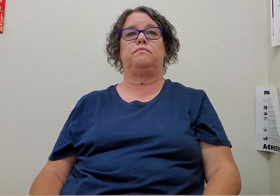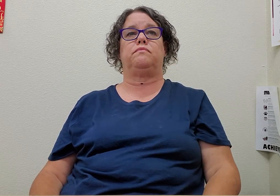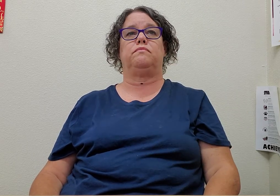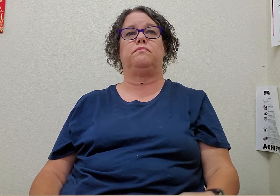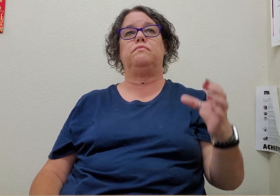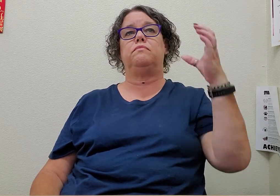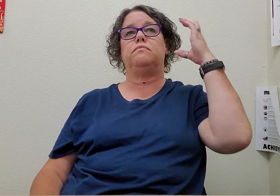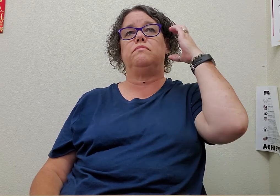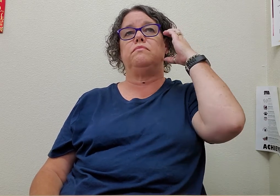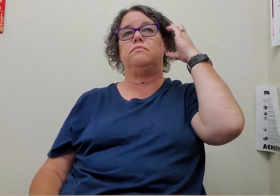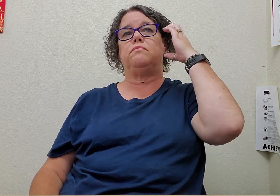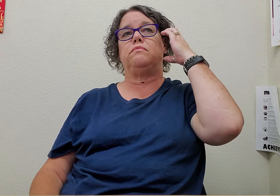cellphone